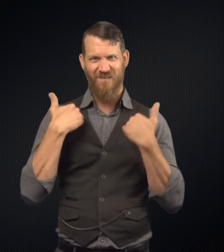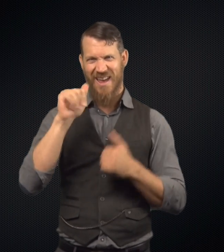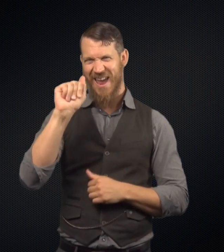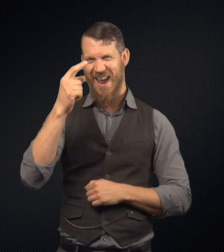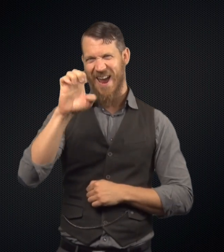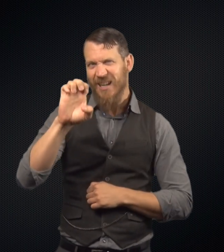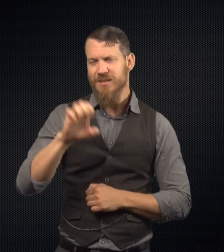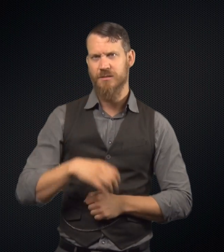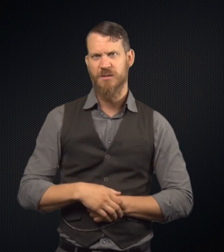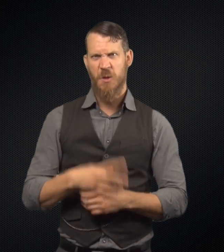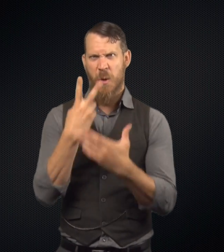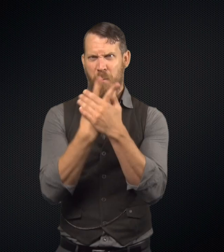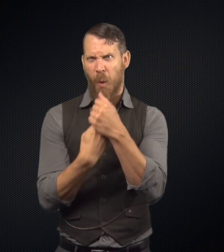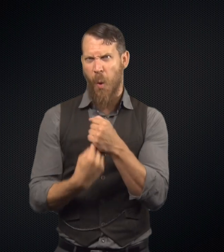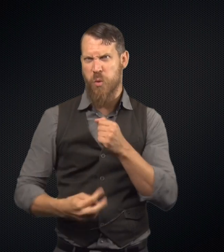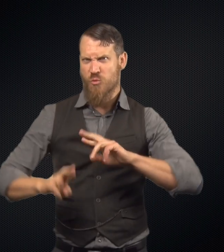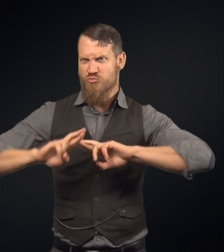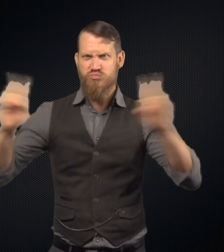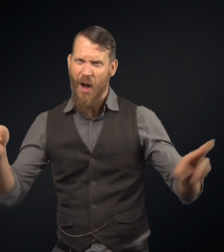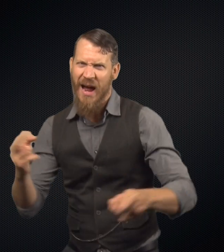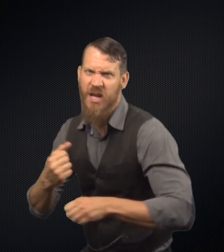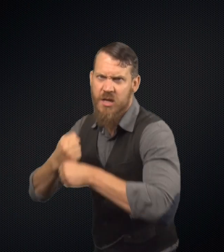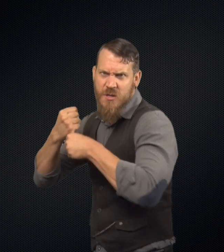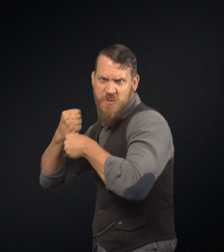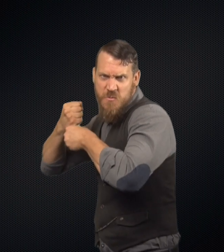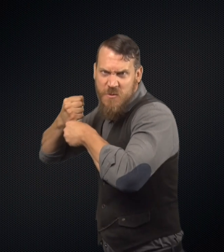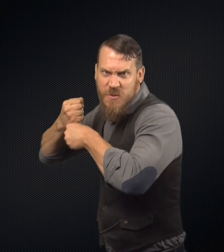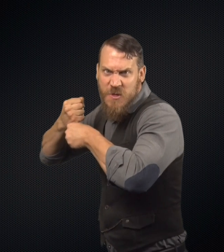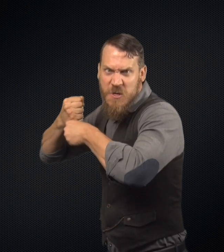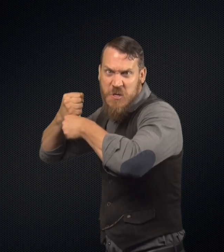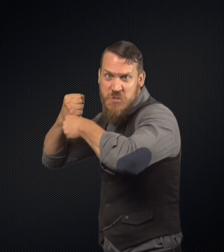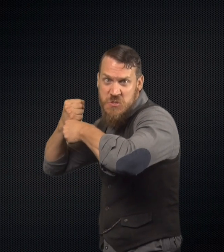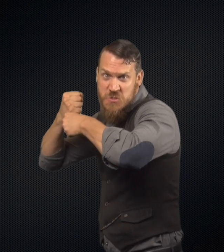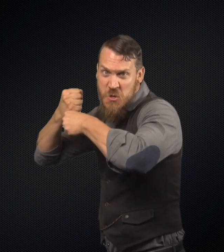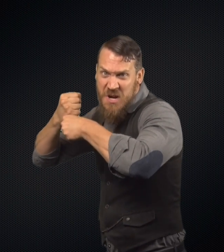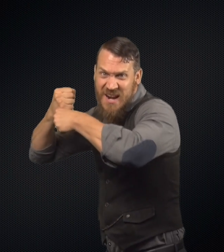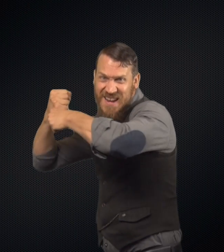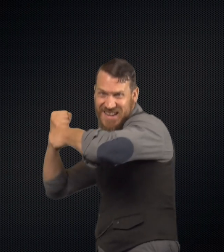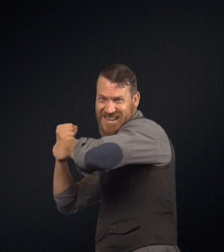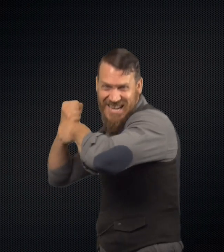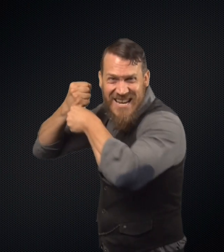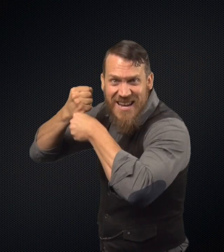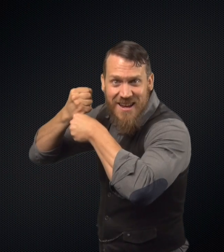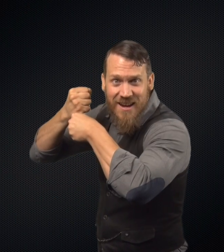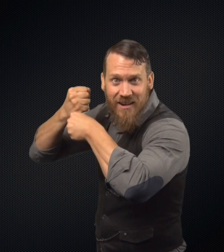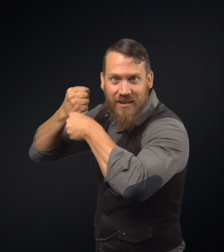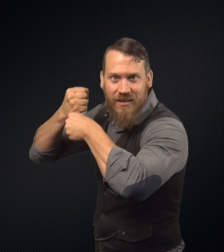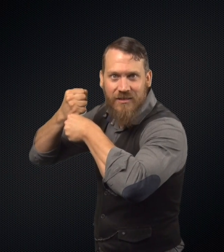Mr. Poole has an axe. The two of them get ready to break down the door... One... Two... *gasp*